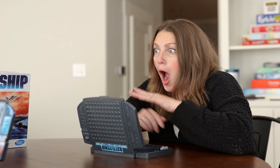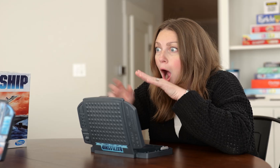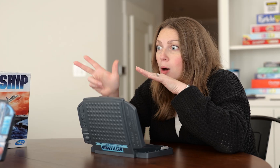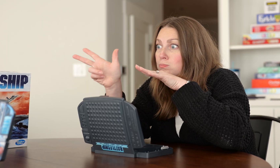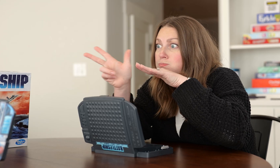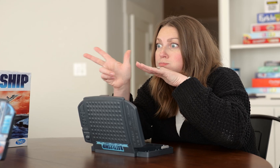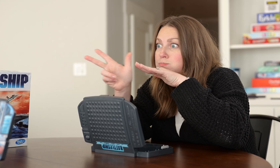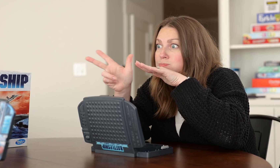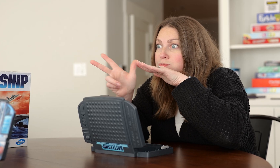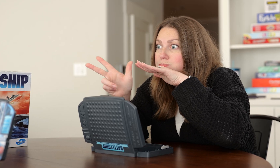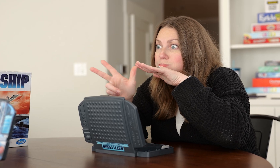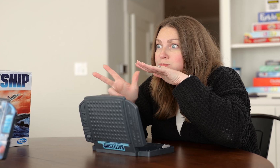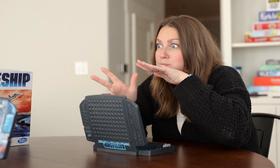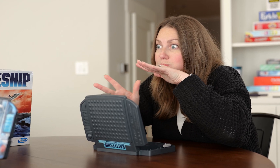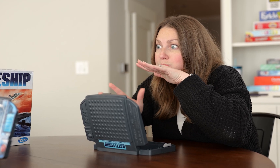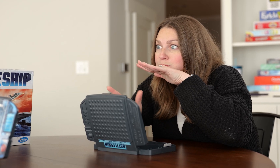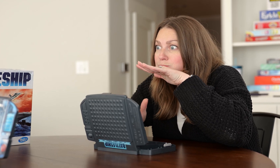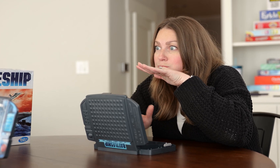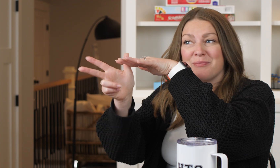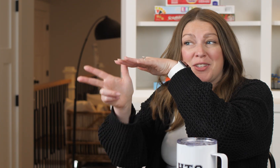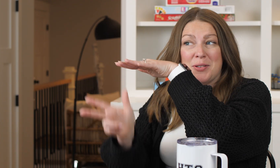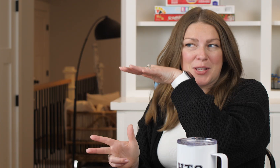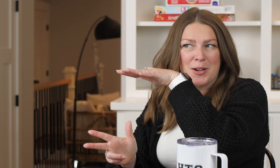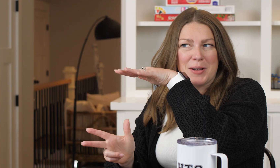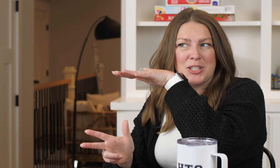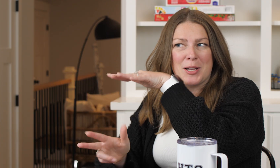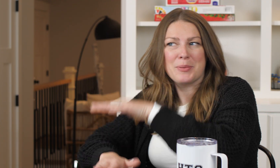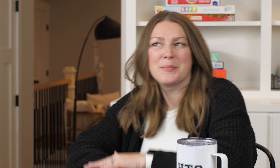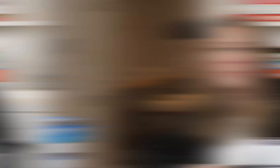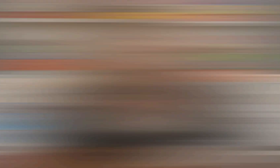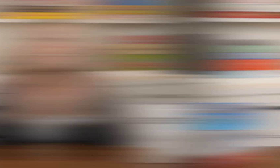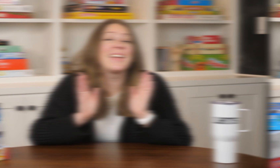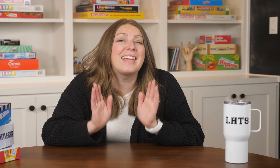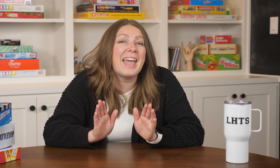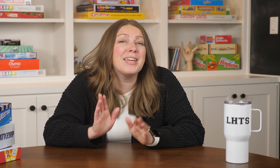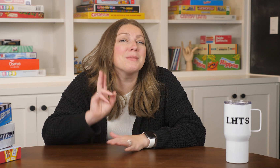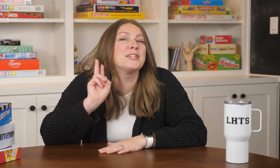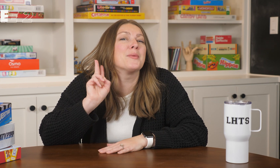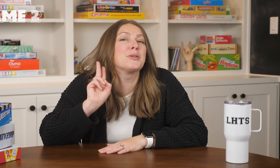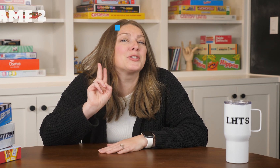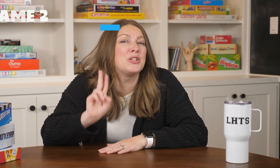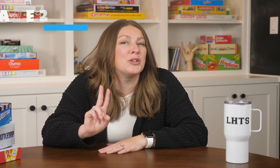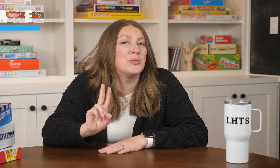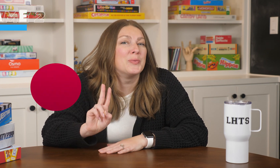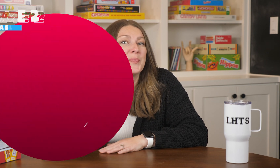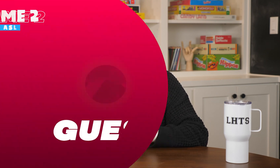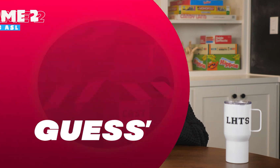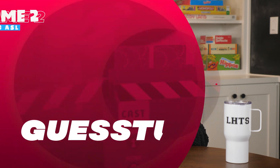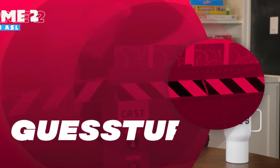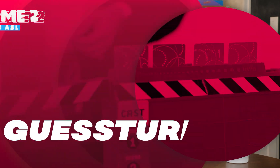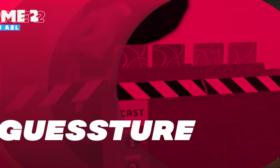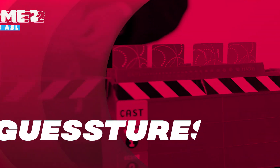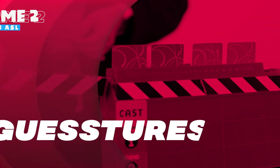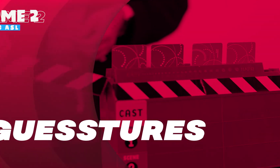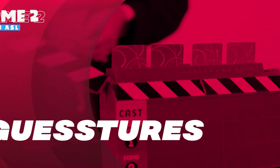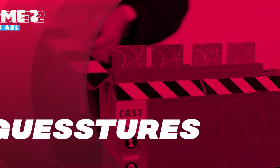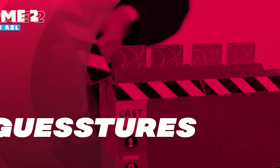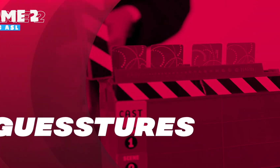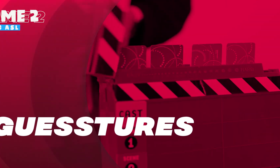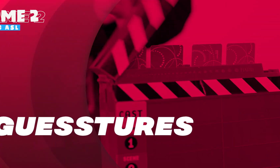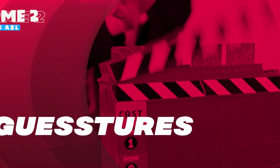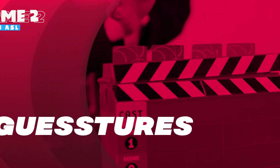it's sinking down below the water. You sunk my ship. Game number two Guesstures. The reason for